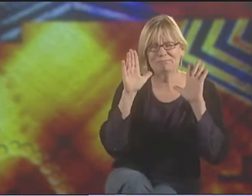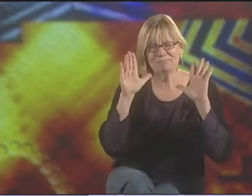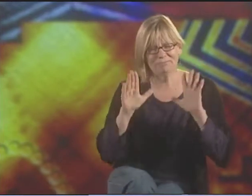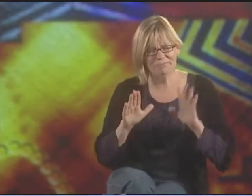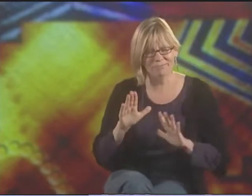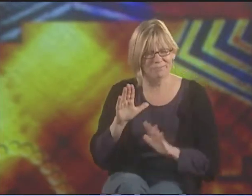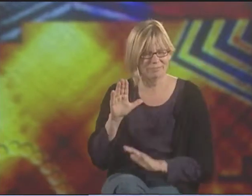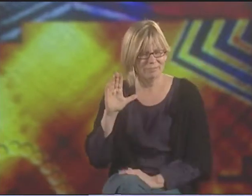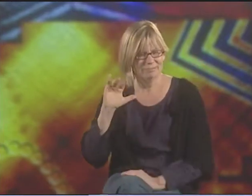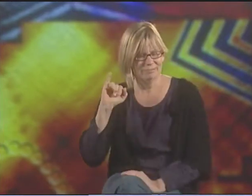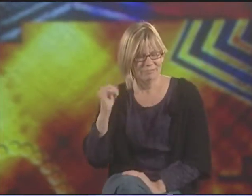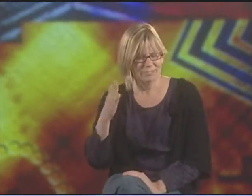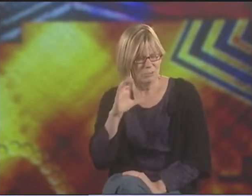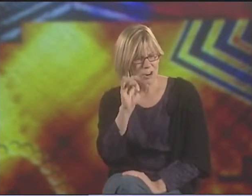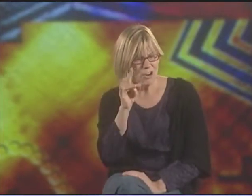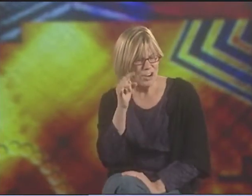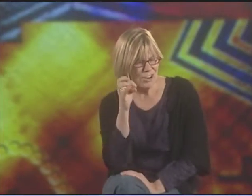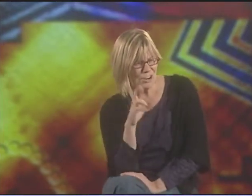I SAW HIM PERFORM IT YEARS AGO.